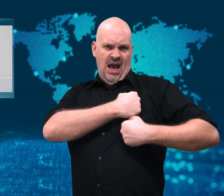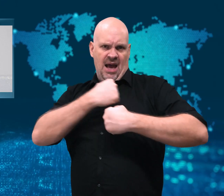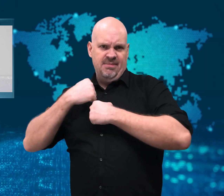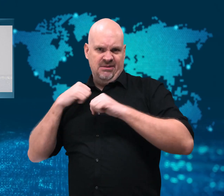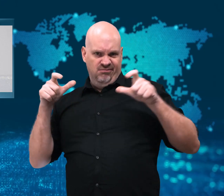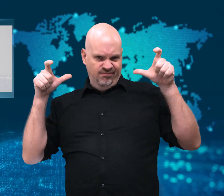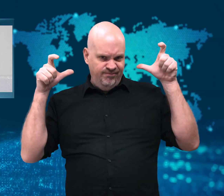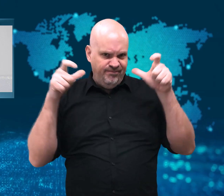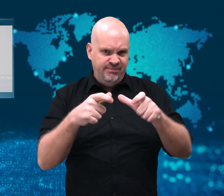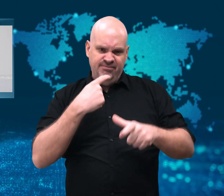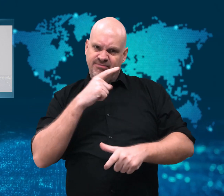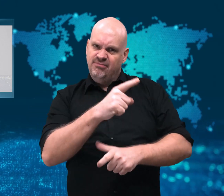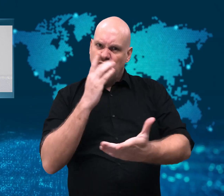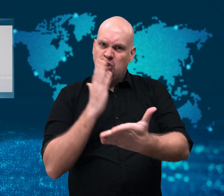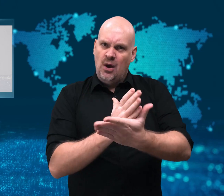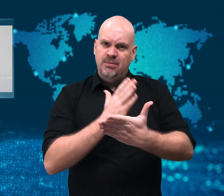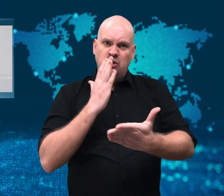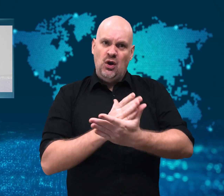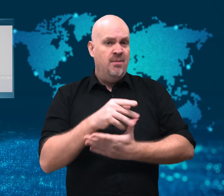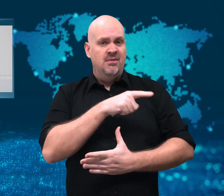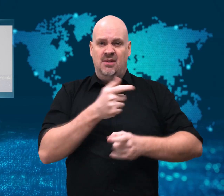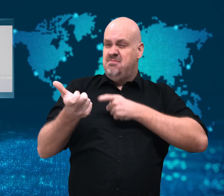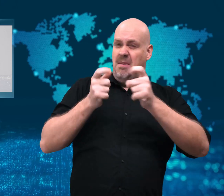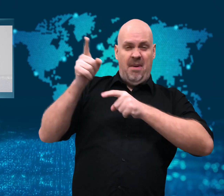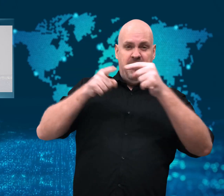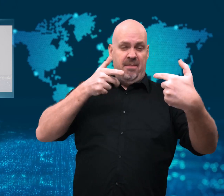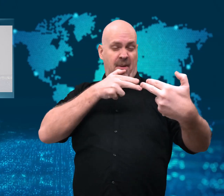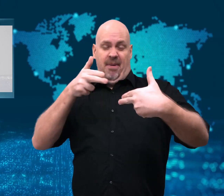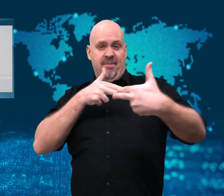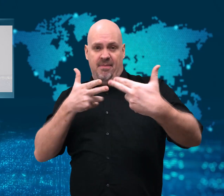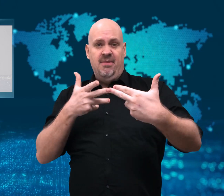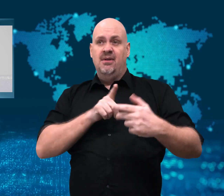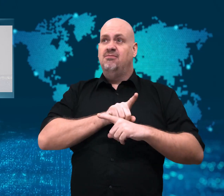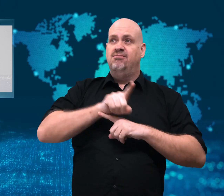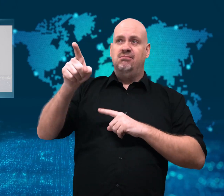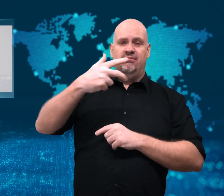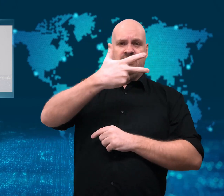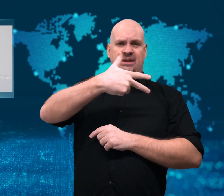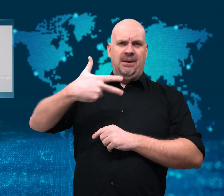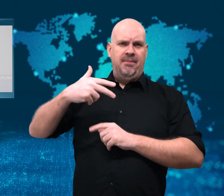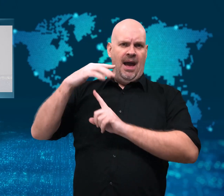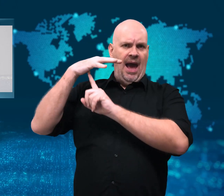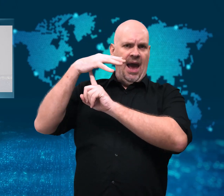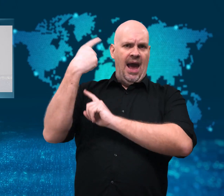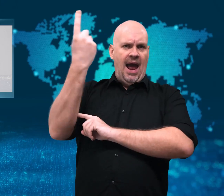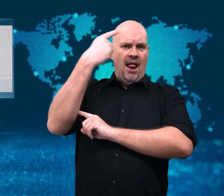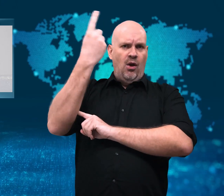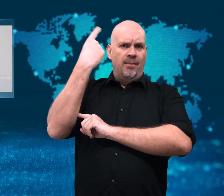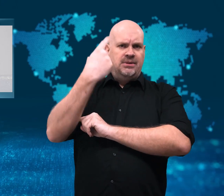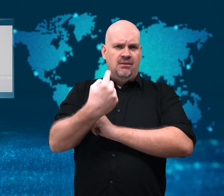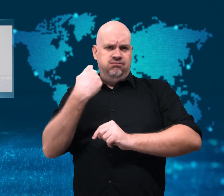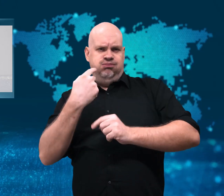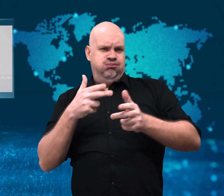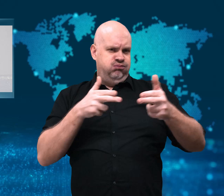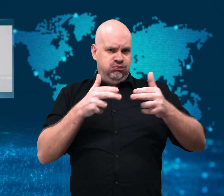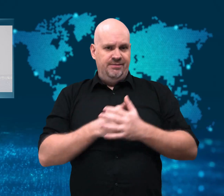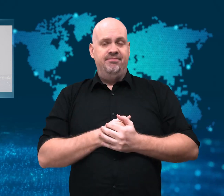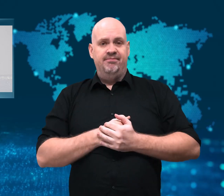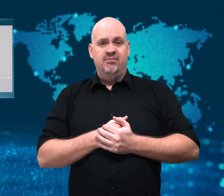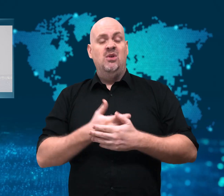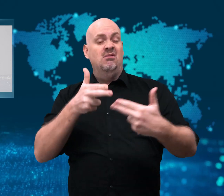After the shootout, four of the alleged pirates were killed,